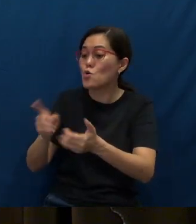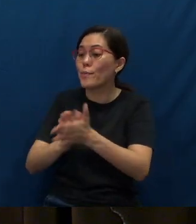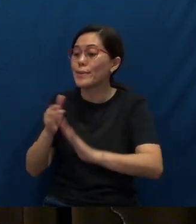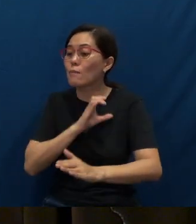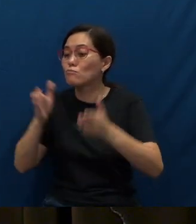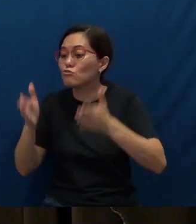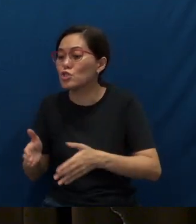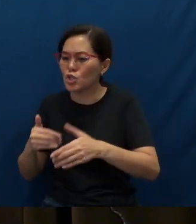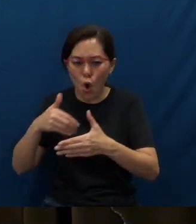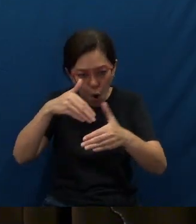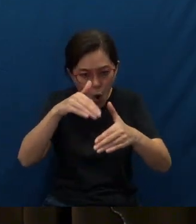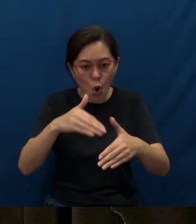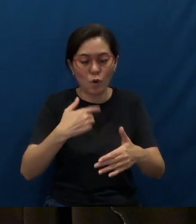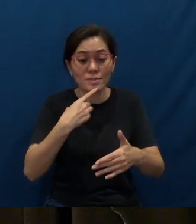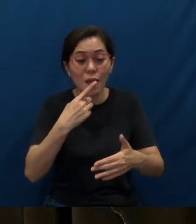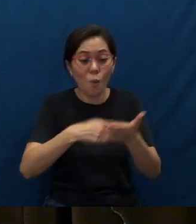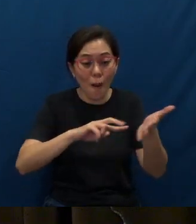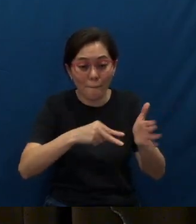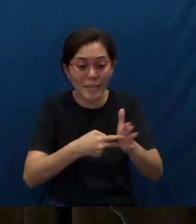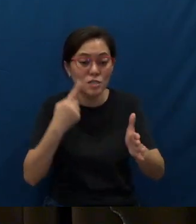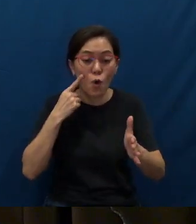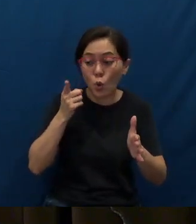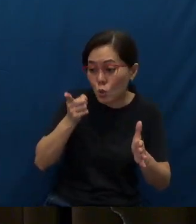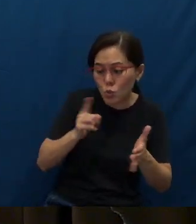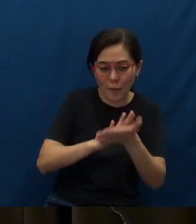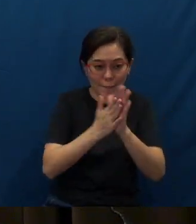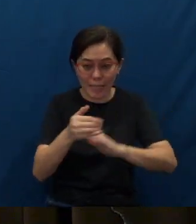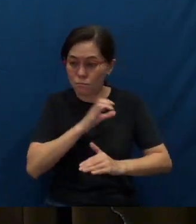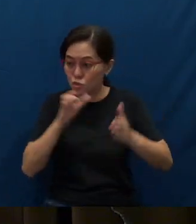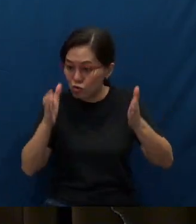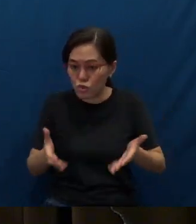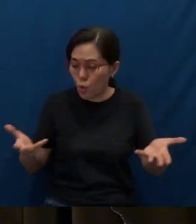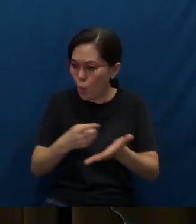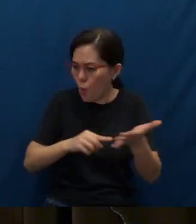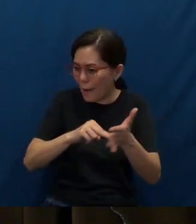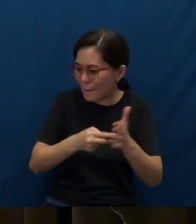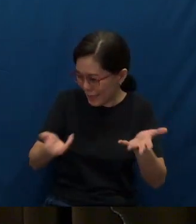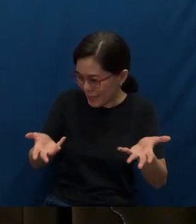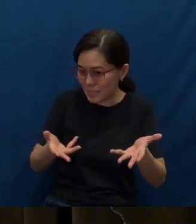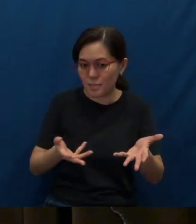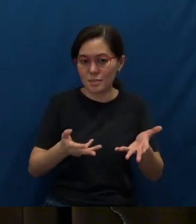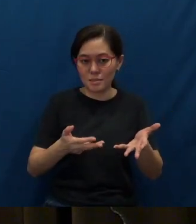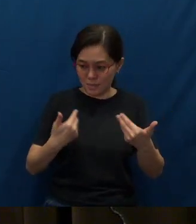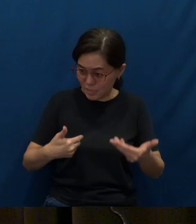Go and tell them what it means for you to become a Christian, to be a Christian. What does it mean to be a Christian?”